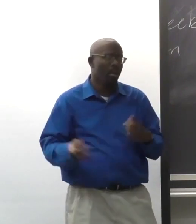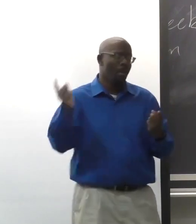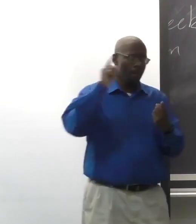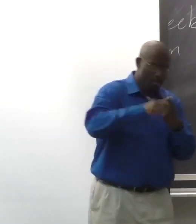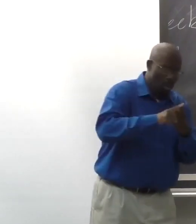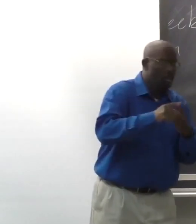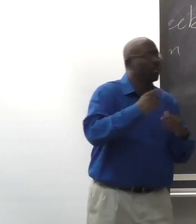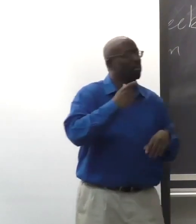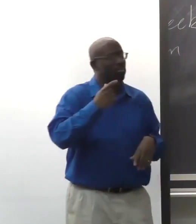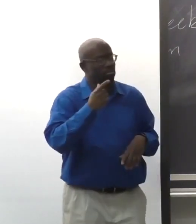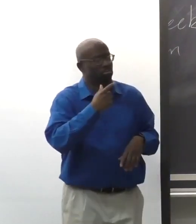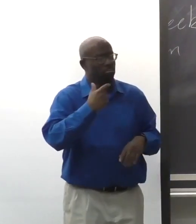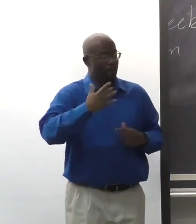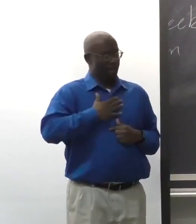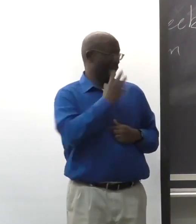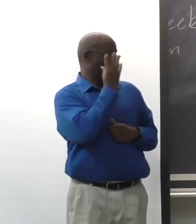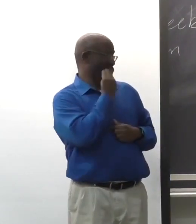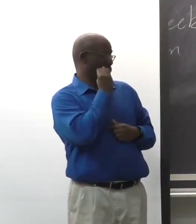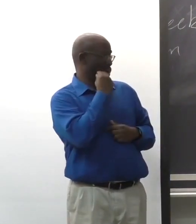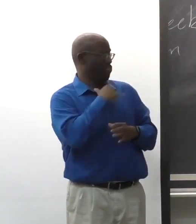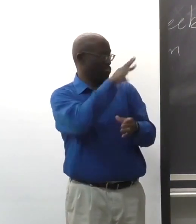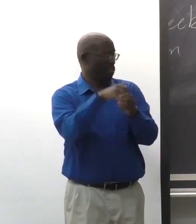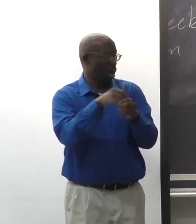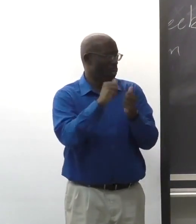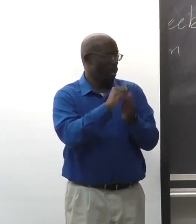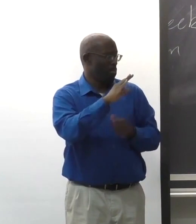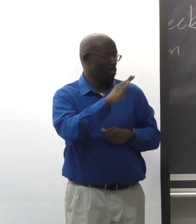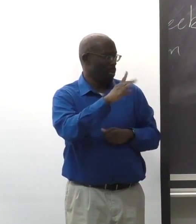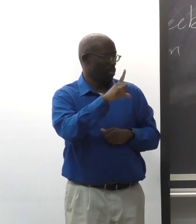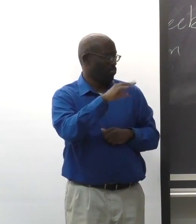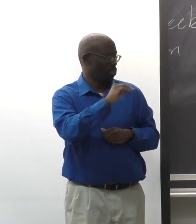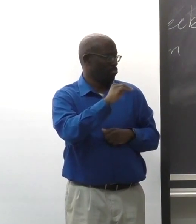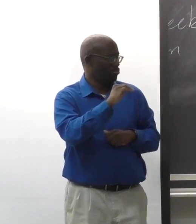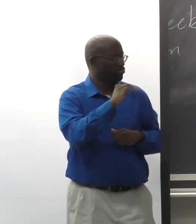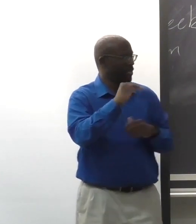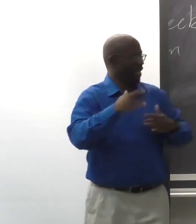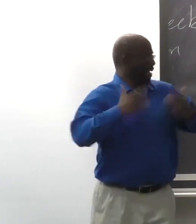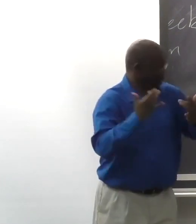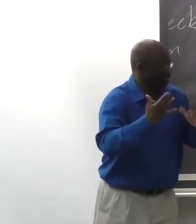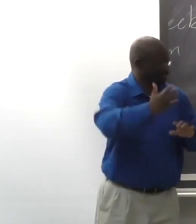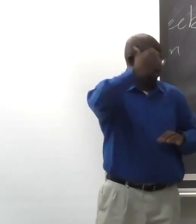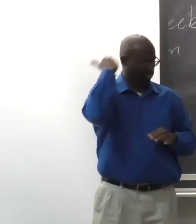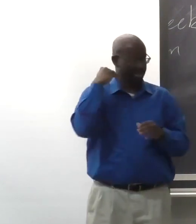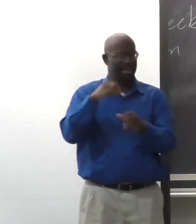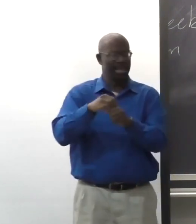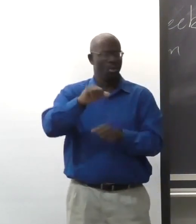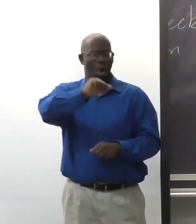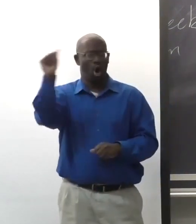And then my experience with the Black Lives Matter movement at various events.